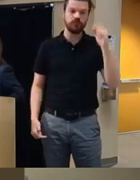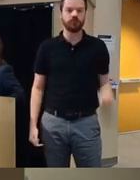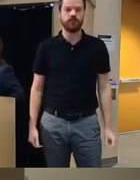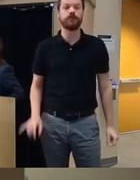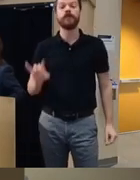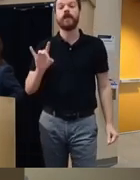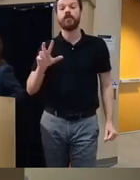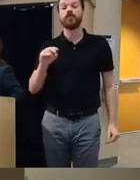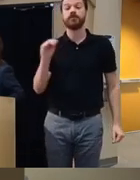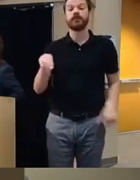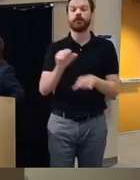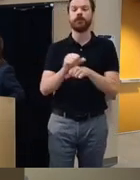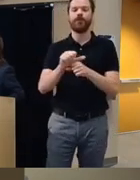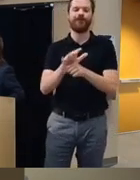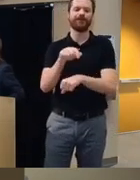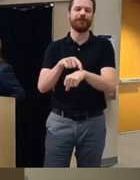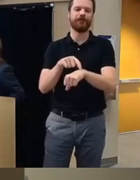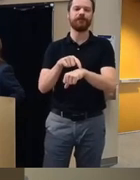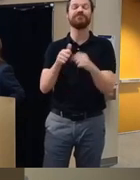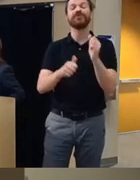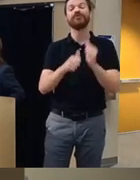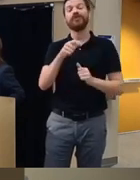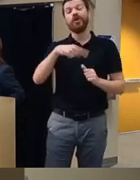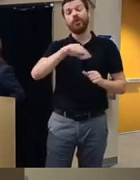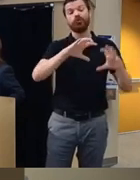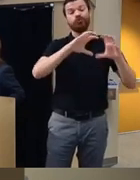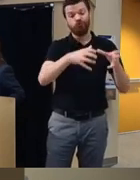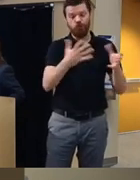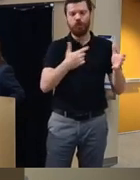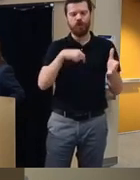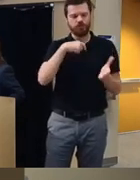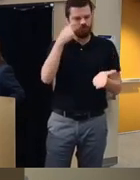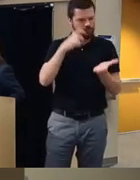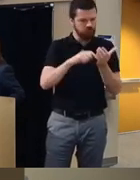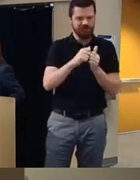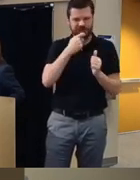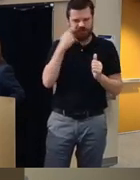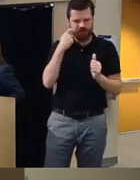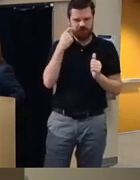were employed full-time mostly this group what we gleaned from the addiction severity index was that